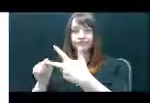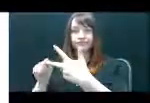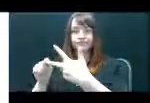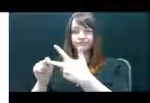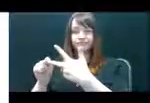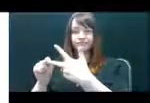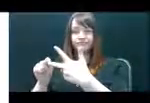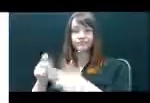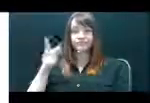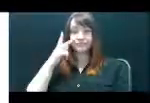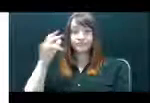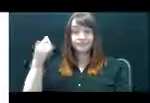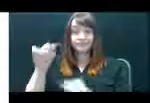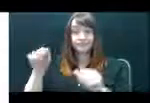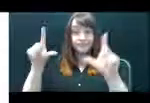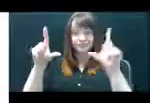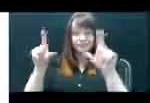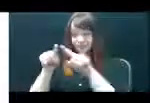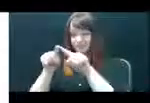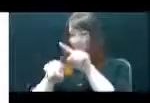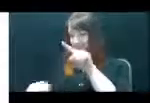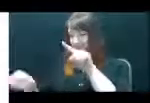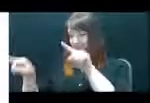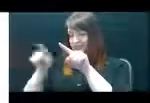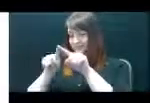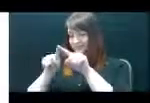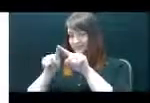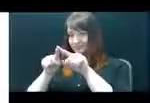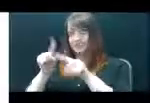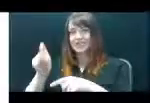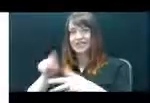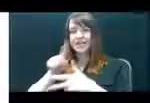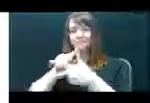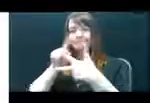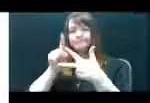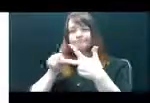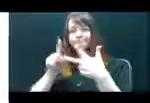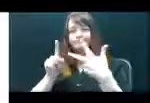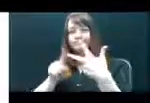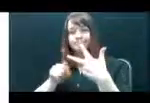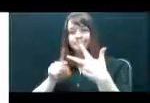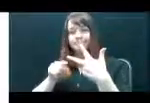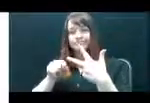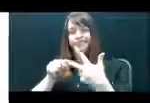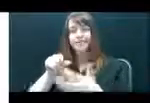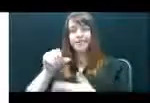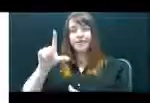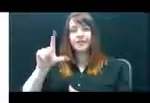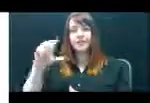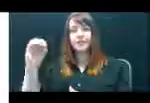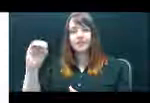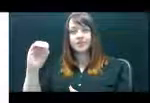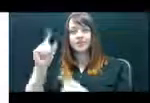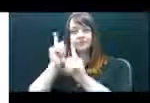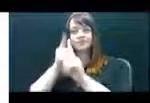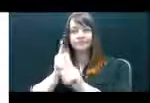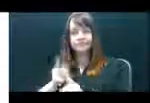a list of three learning objectives for your presentation. The learning objectives are